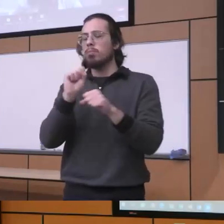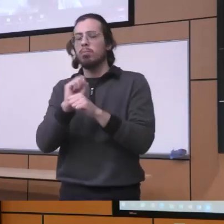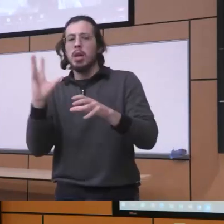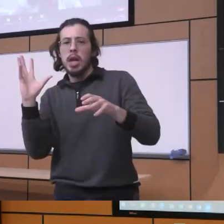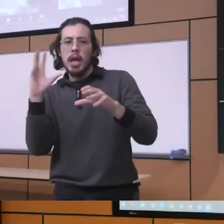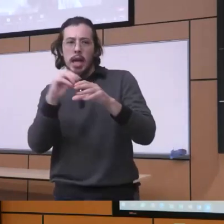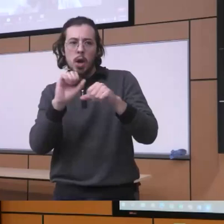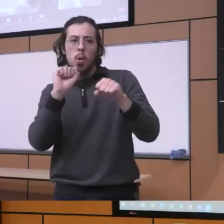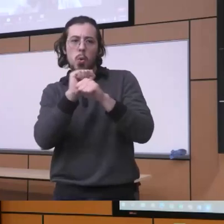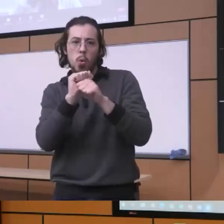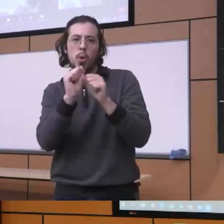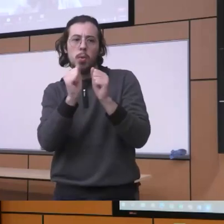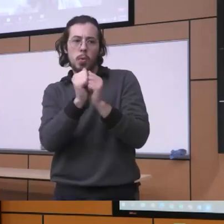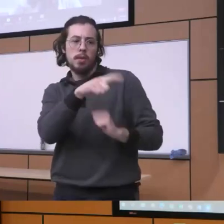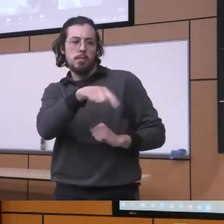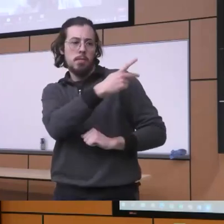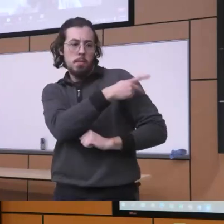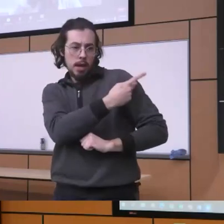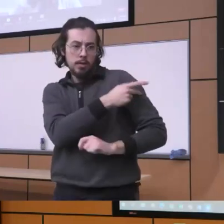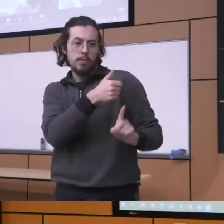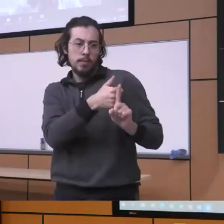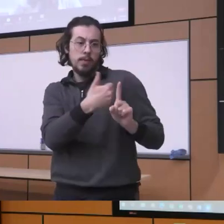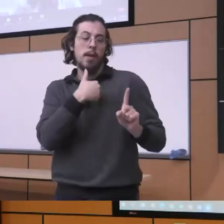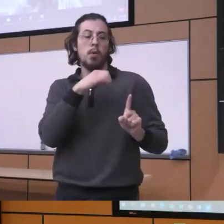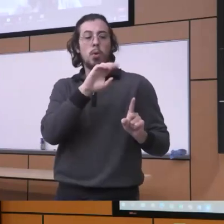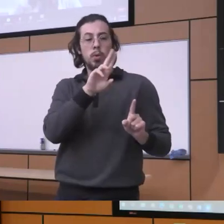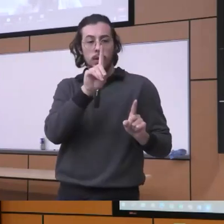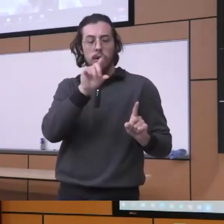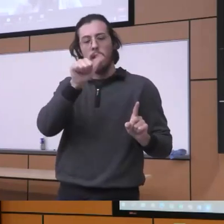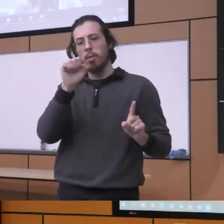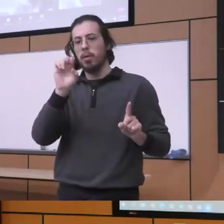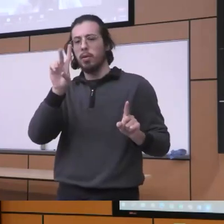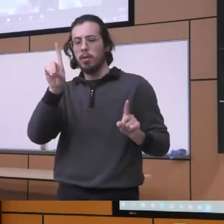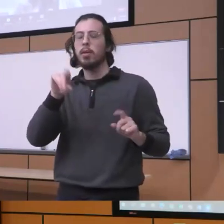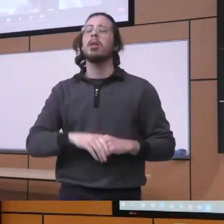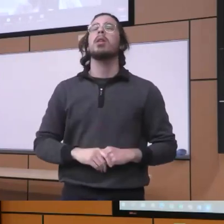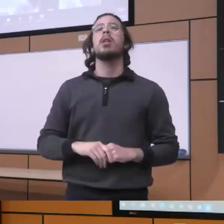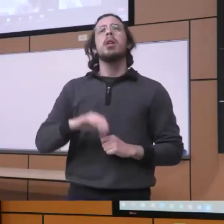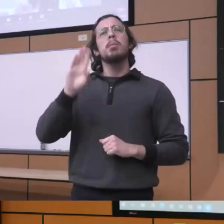know patients with substance use disorder you know oud you know and uh because it's again goes back